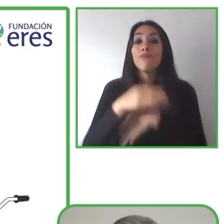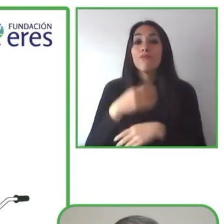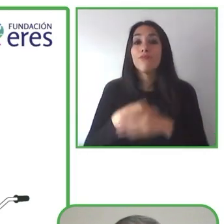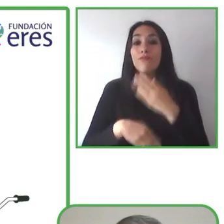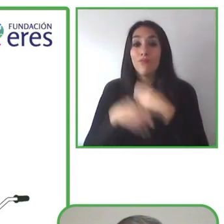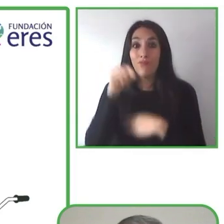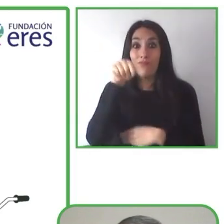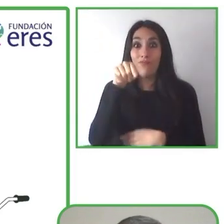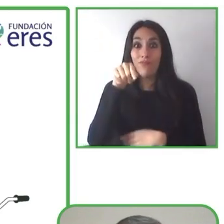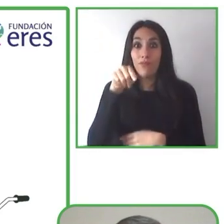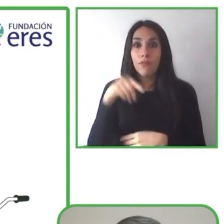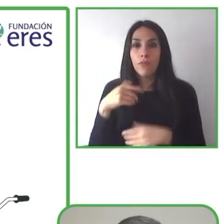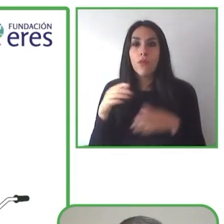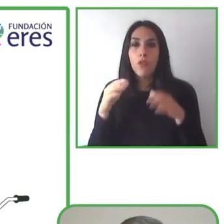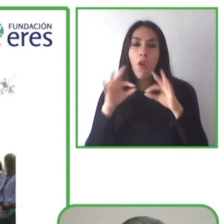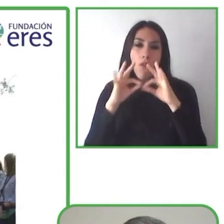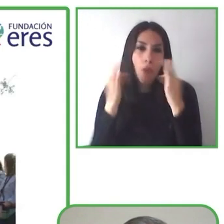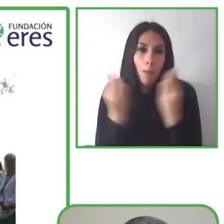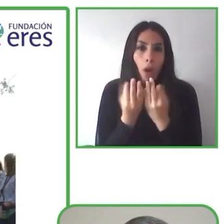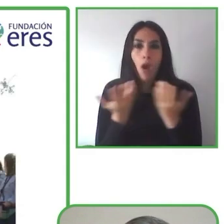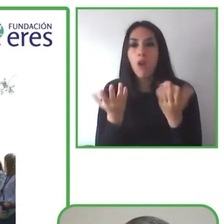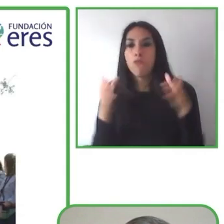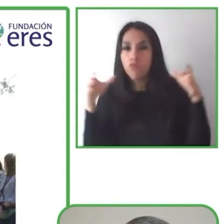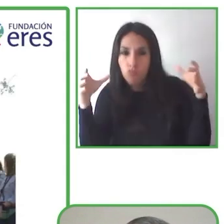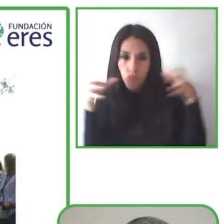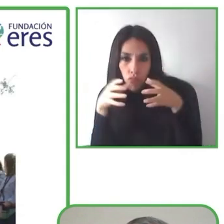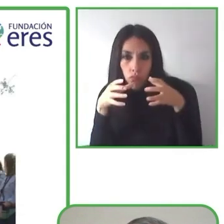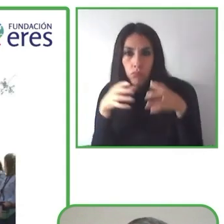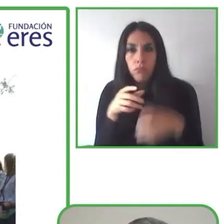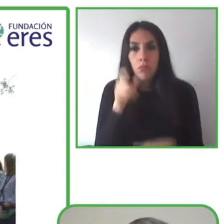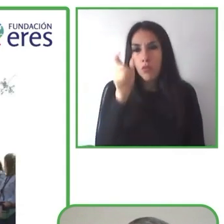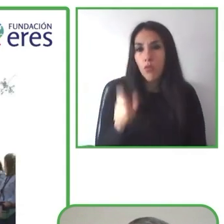and with a wonderful team of volunteers and workers